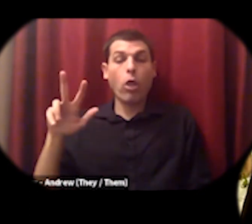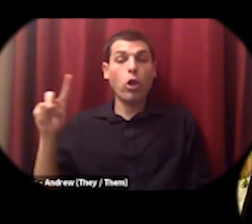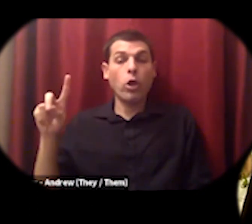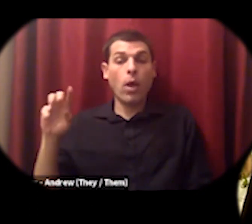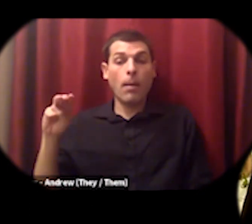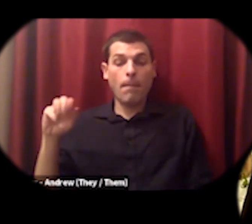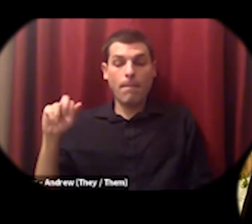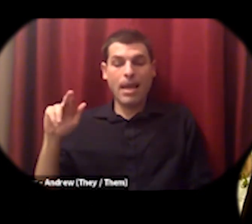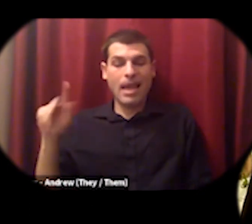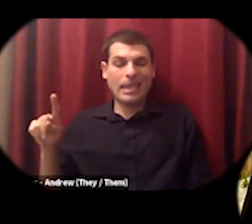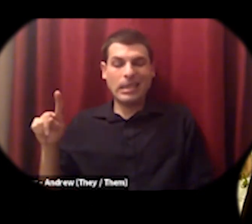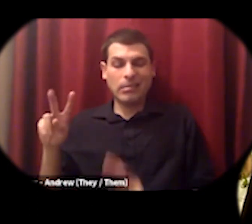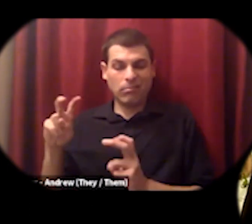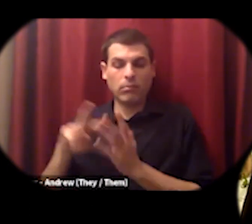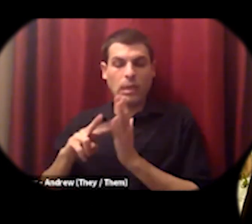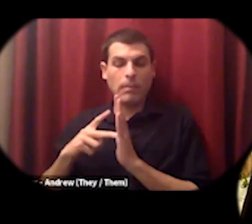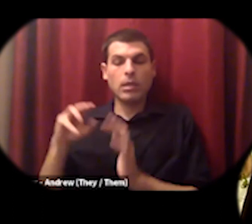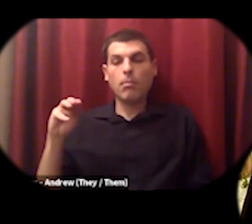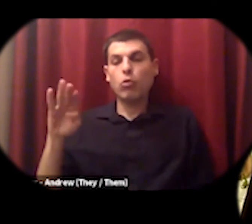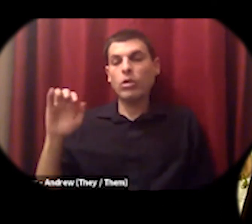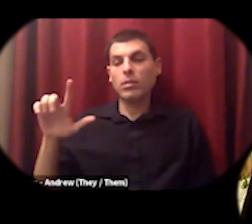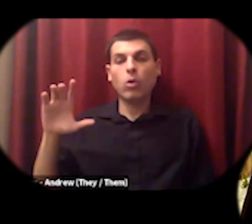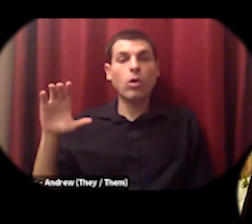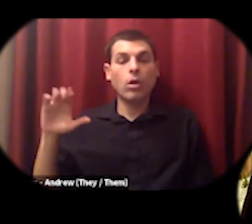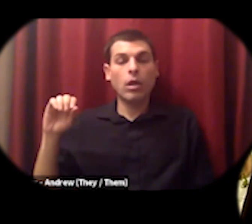and these are indigenous mayan folks in mexico